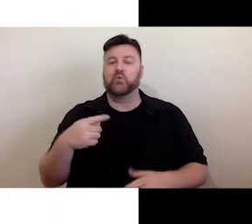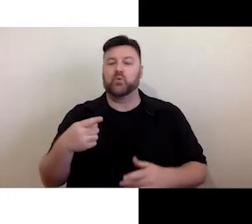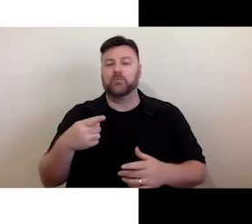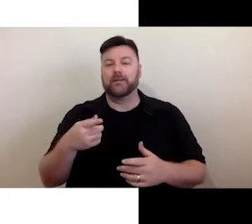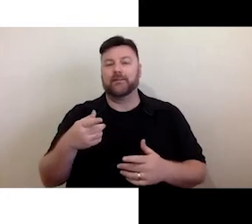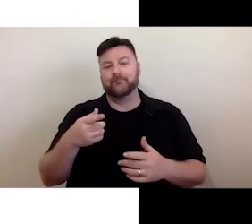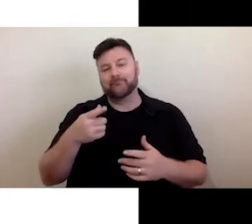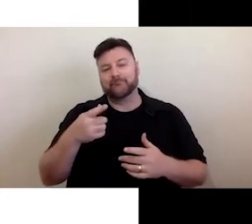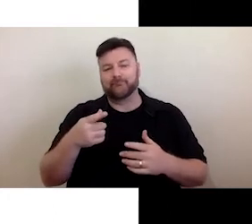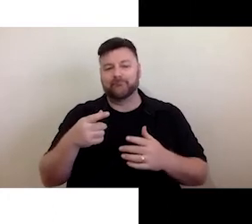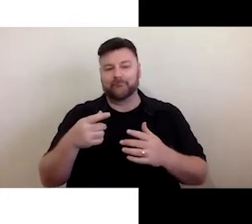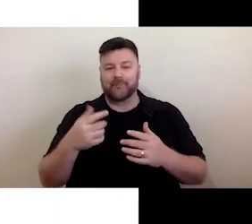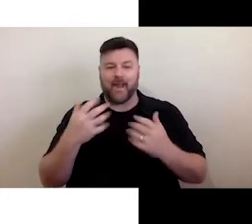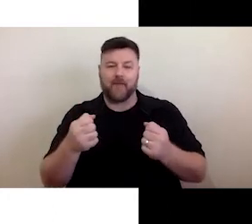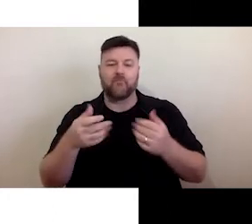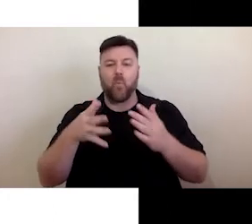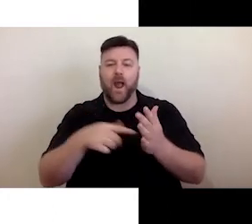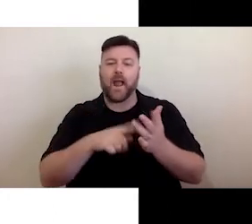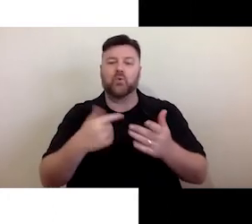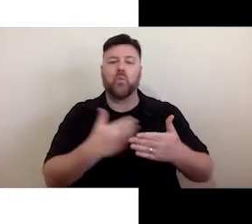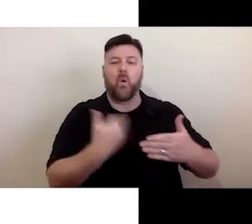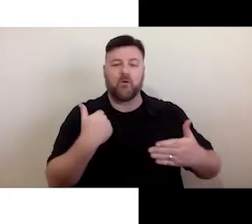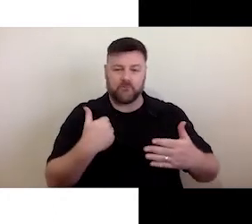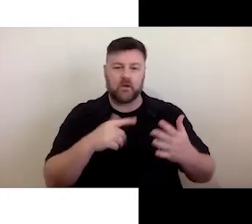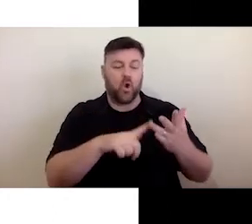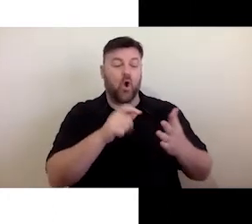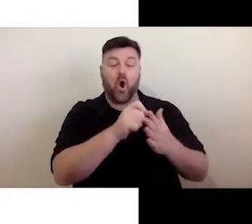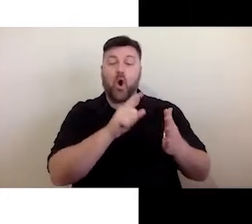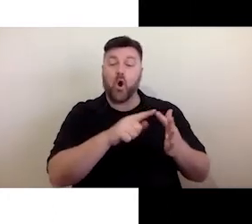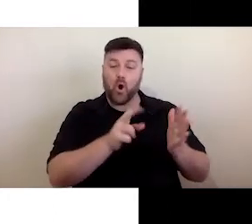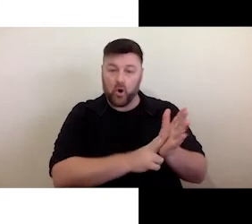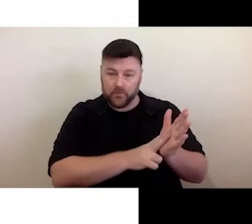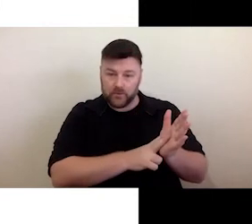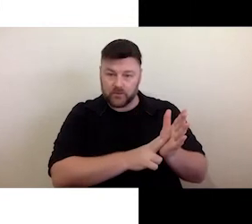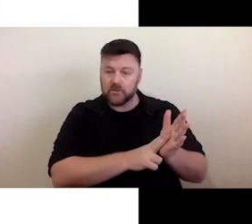the captions on and off. So an open-caption system may not be suitable.